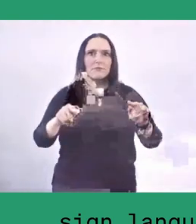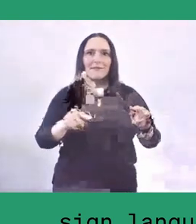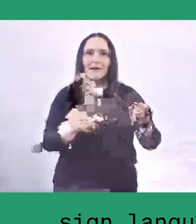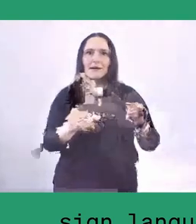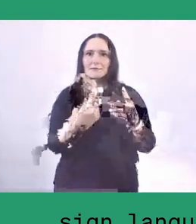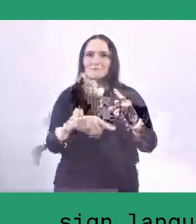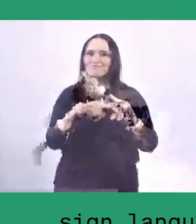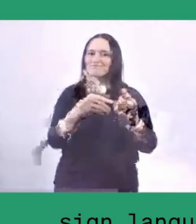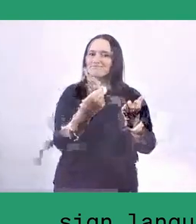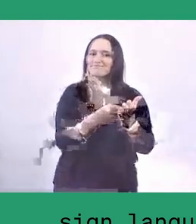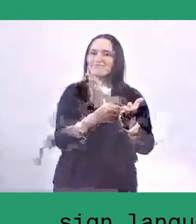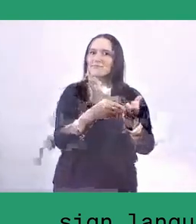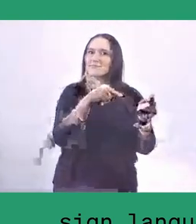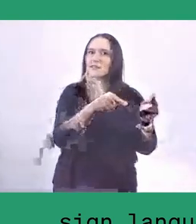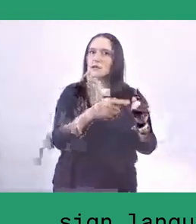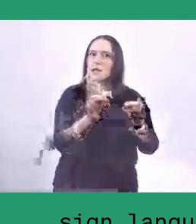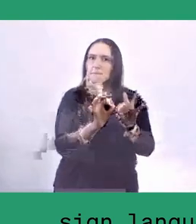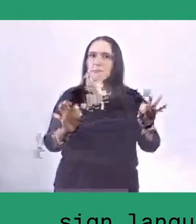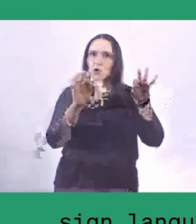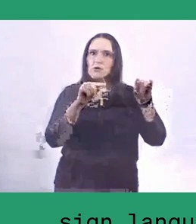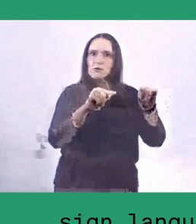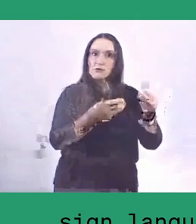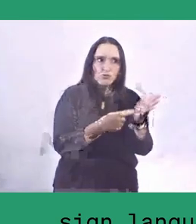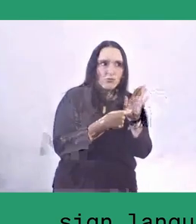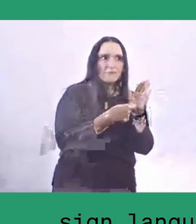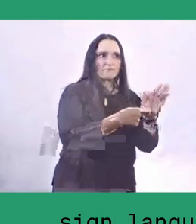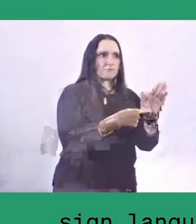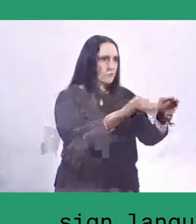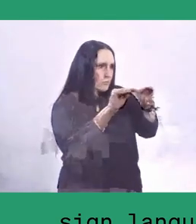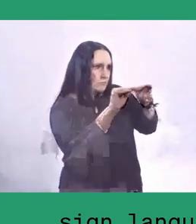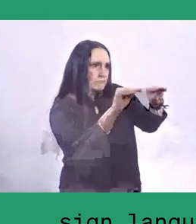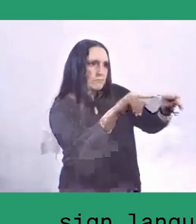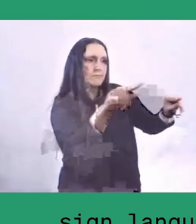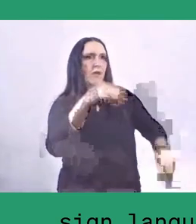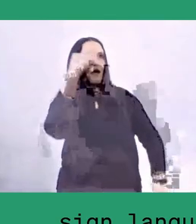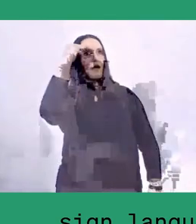But the last but not least is happiness of being together.